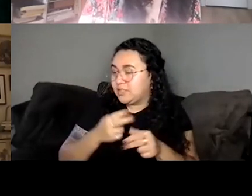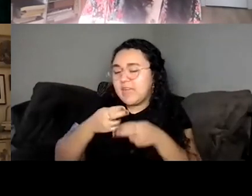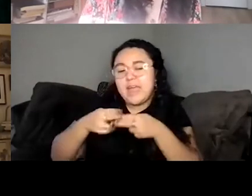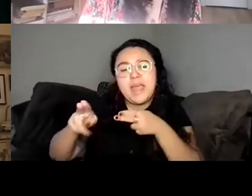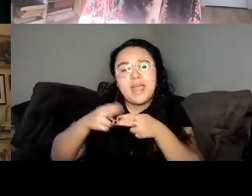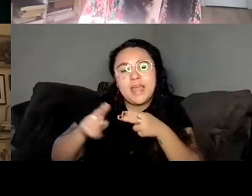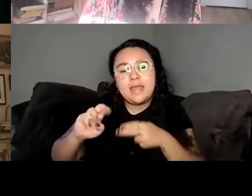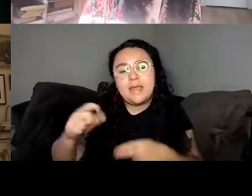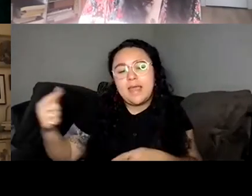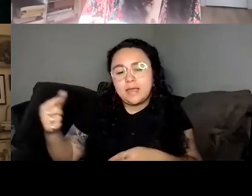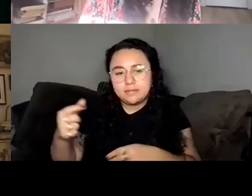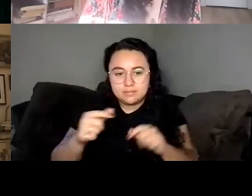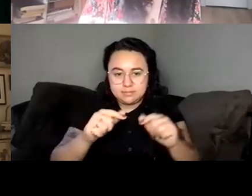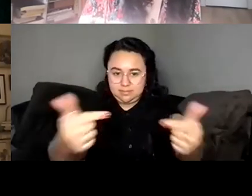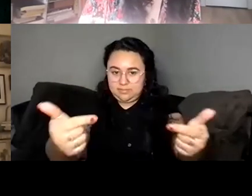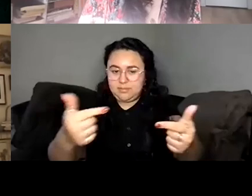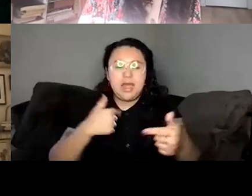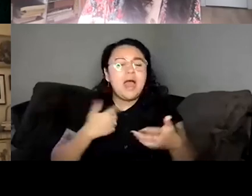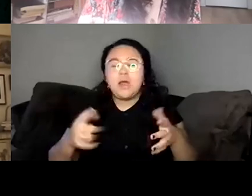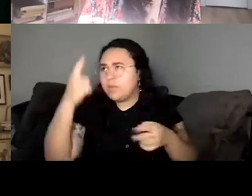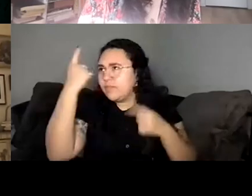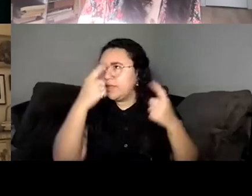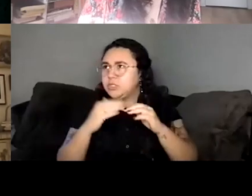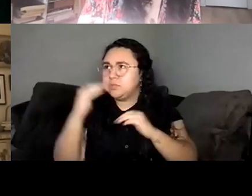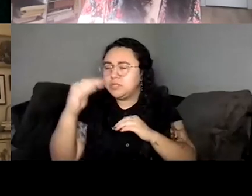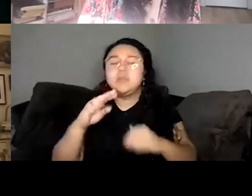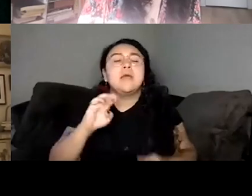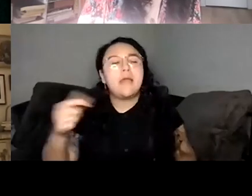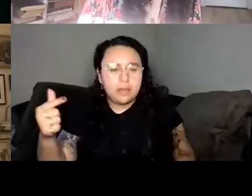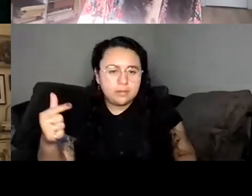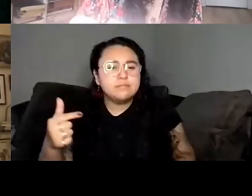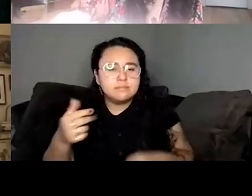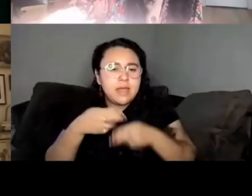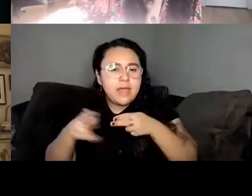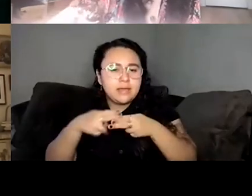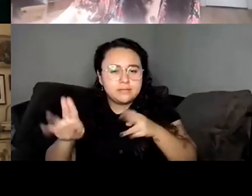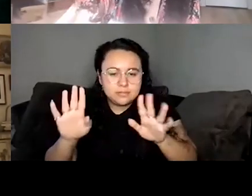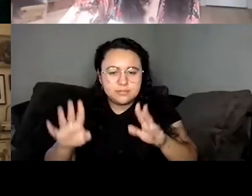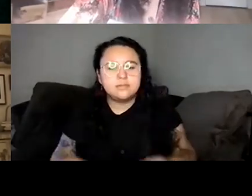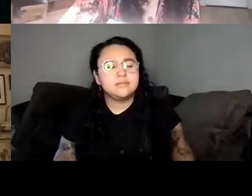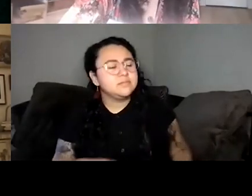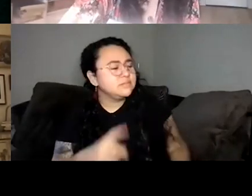and I don't want to think too much like egg okay. Unknown Speaker Yeah, I think that's really smart. I'm a fish